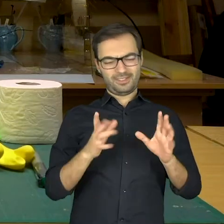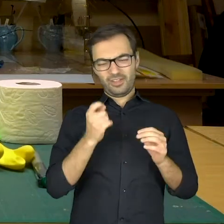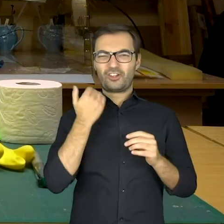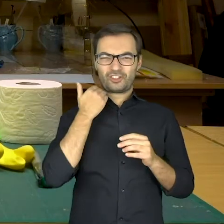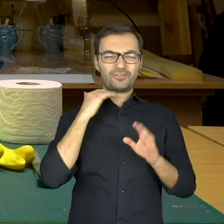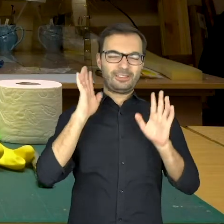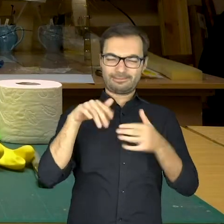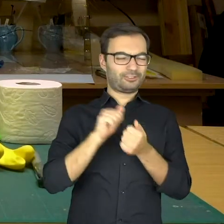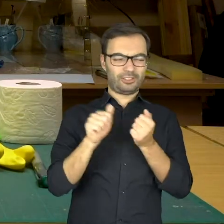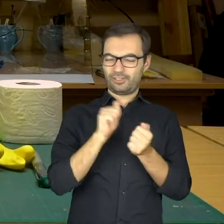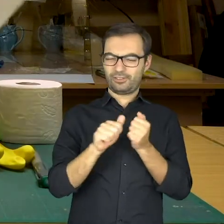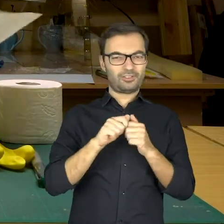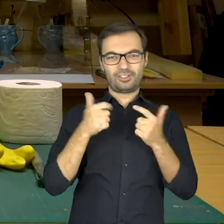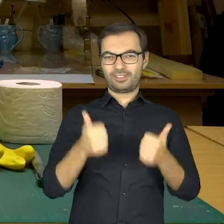A little uneven but that’s okay.